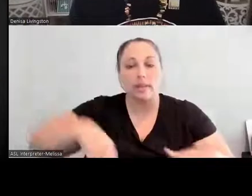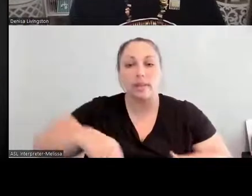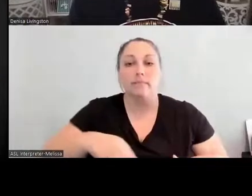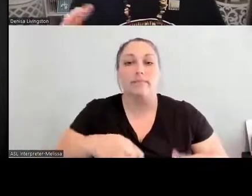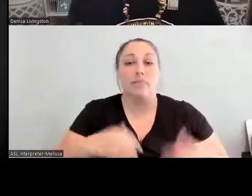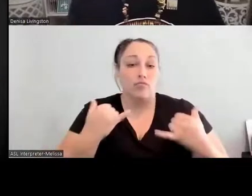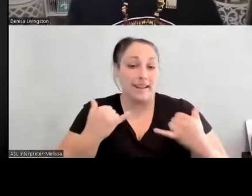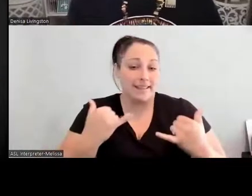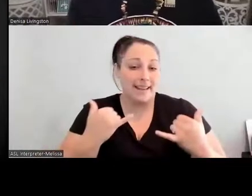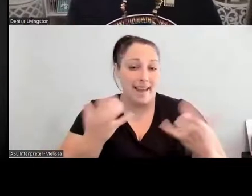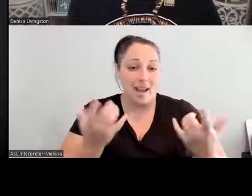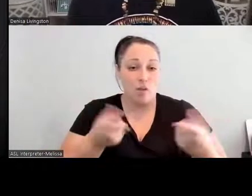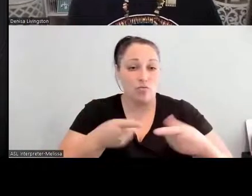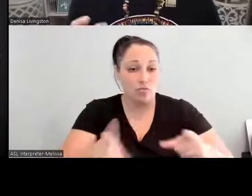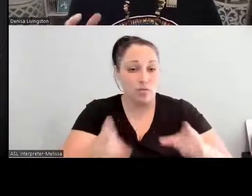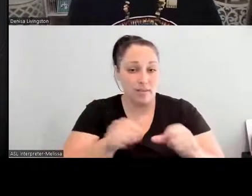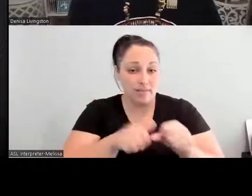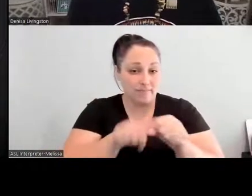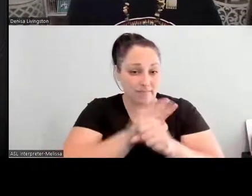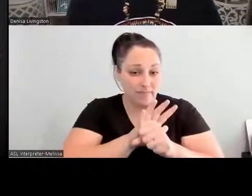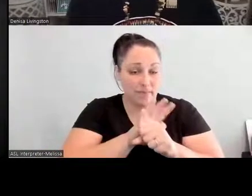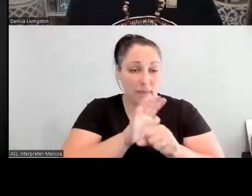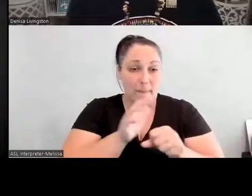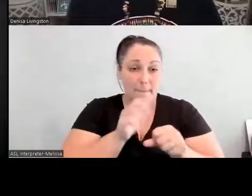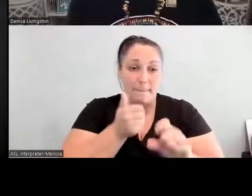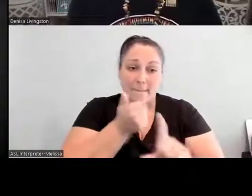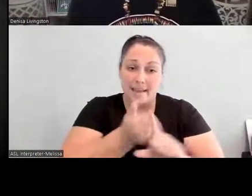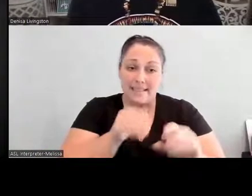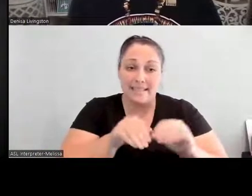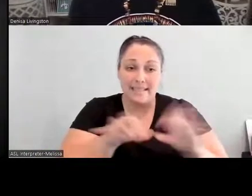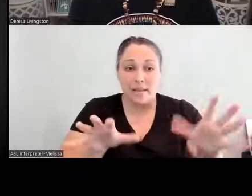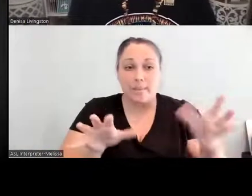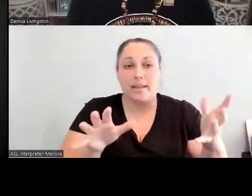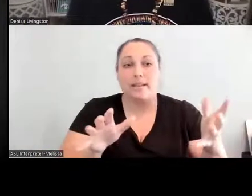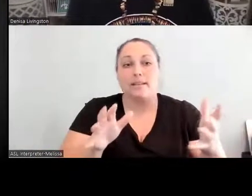communities, indigenous organizers really came, you